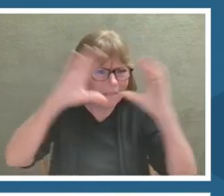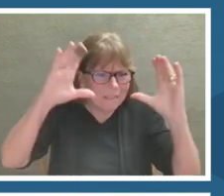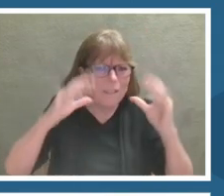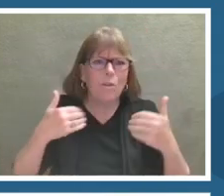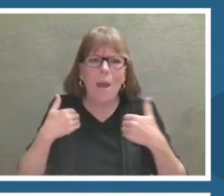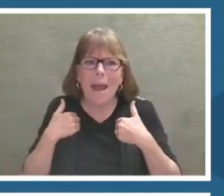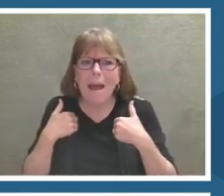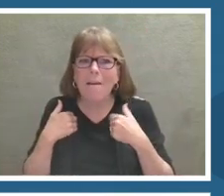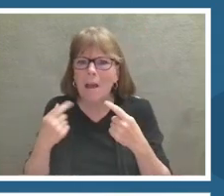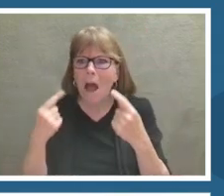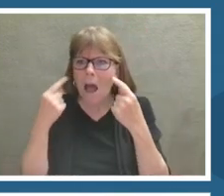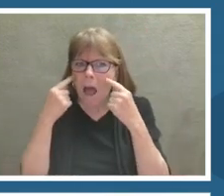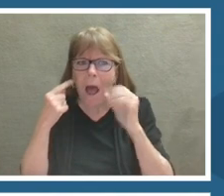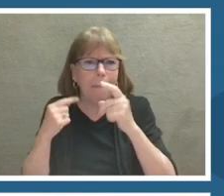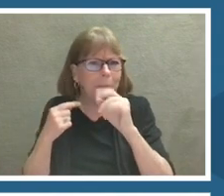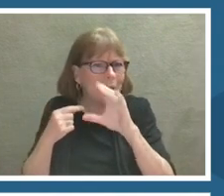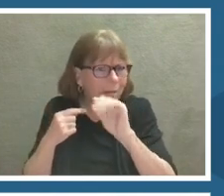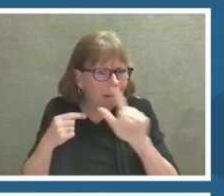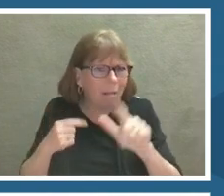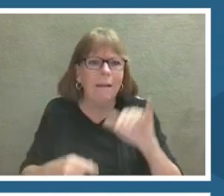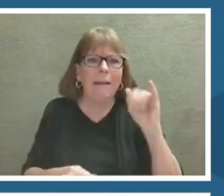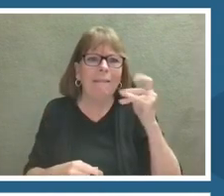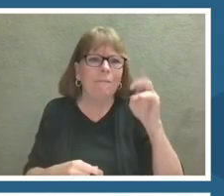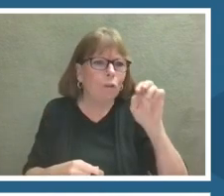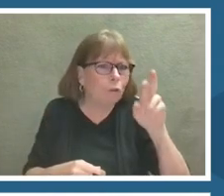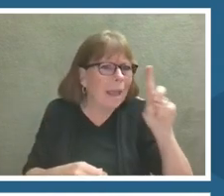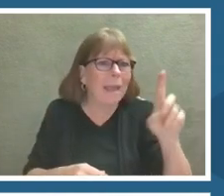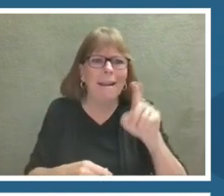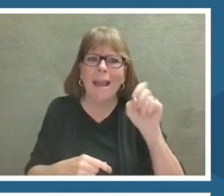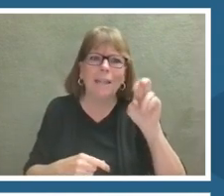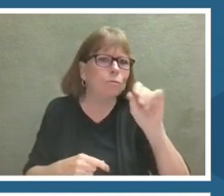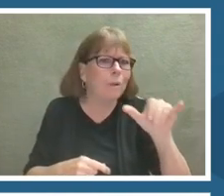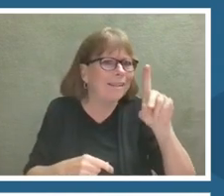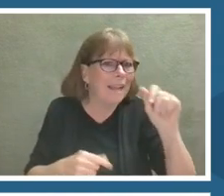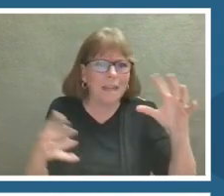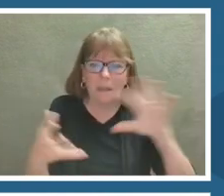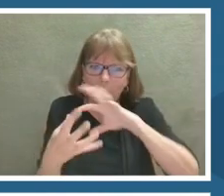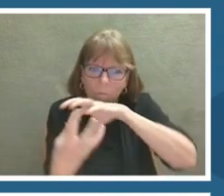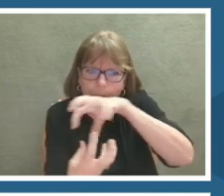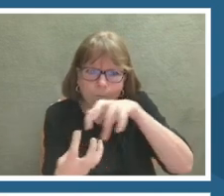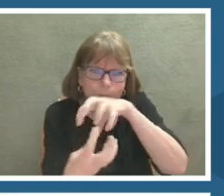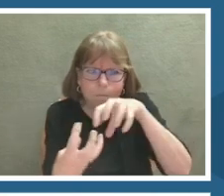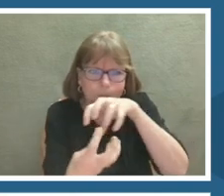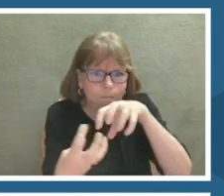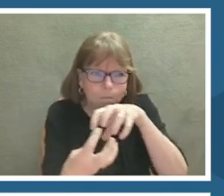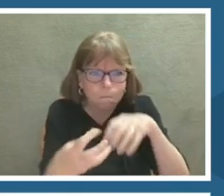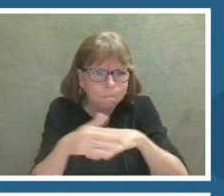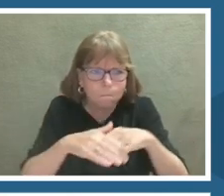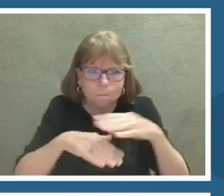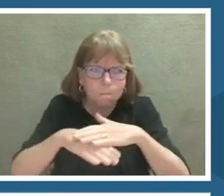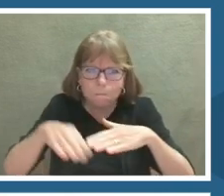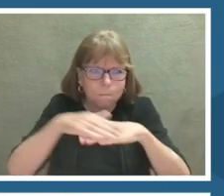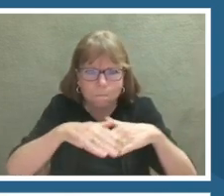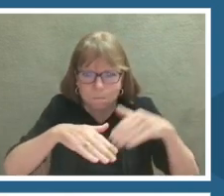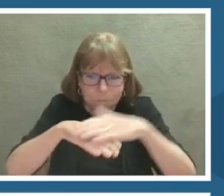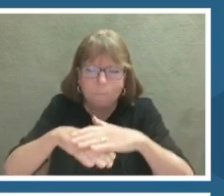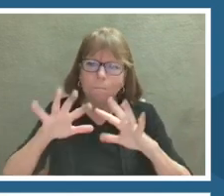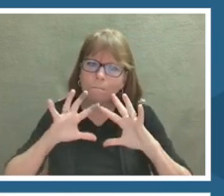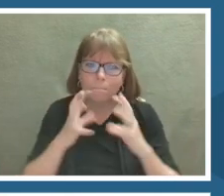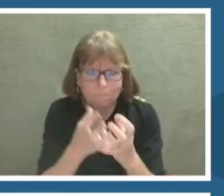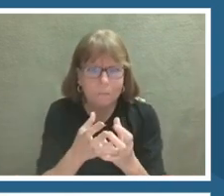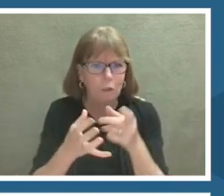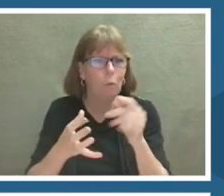data and how all of those are layered together in a process similar to how an MRI machine